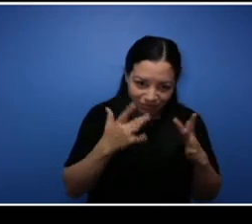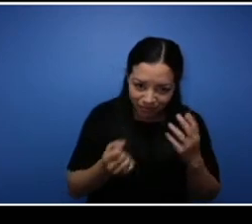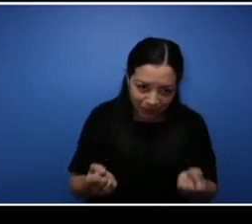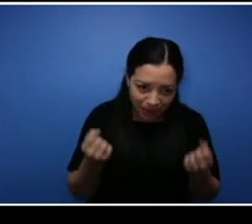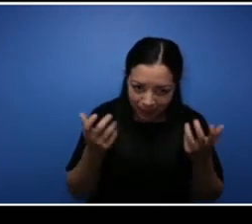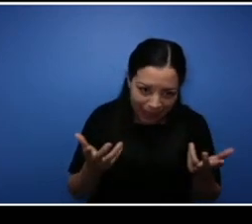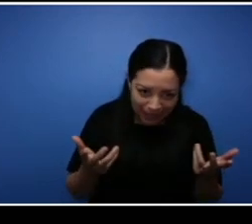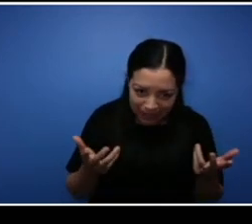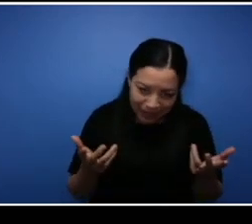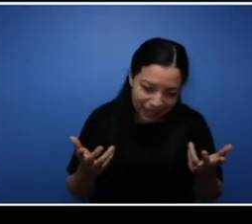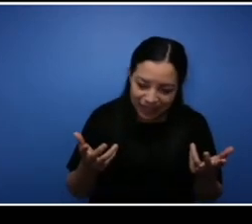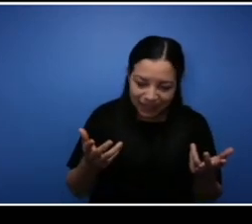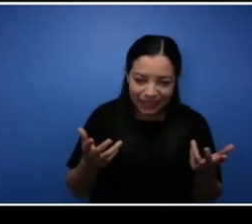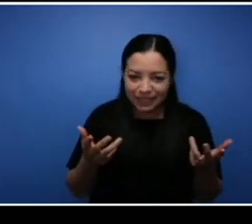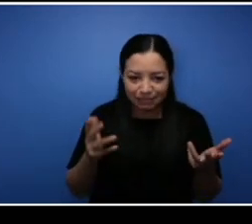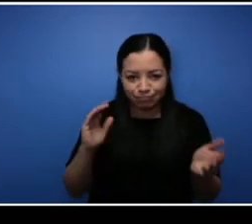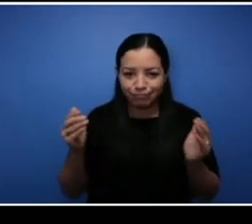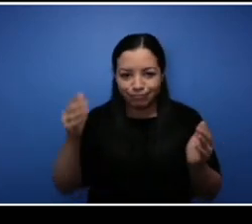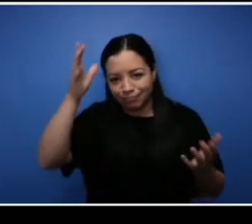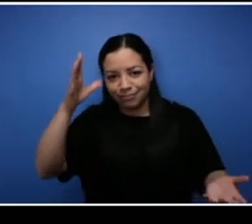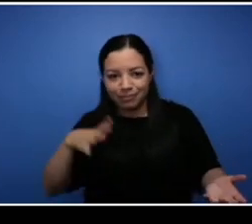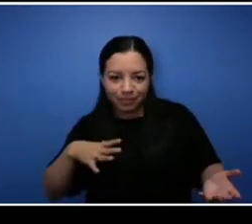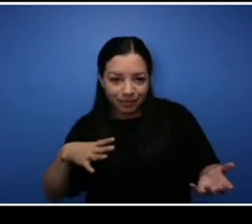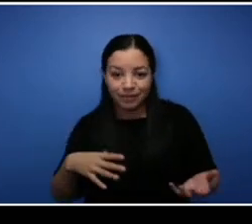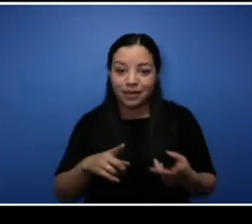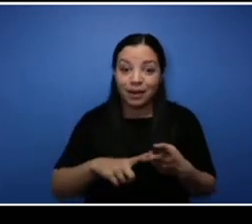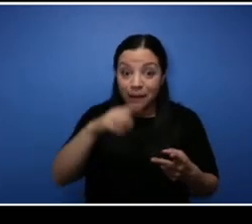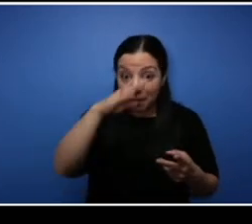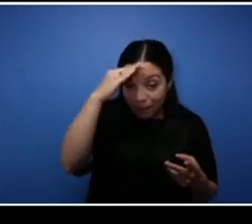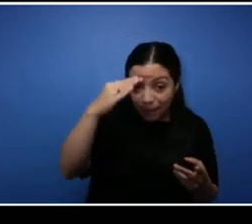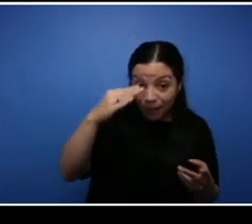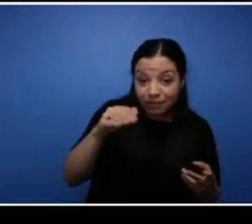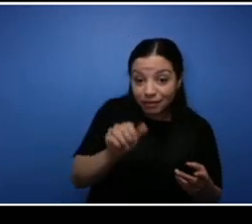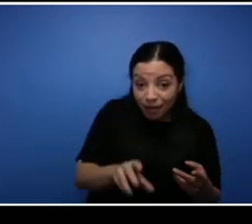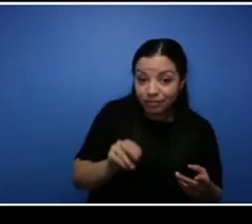African Nova Scotians as well into your business. And I think it's important for all the viewers